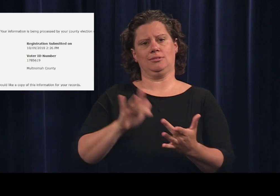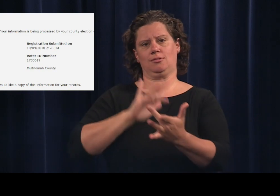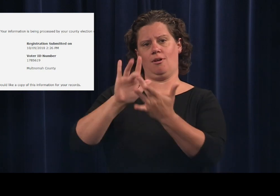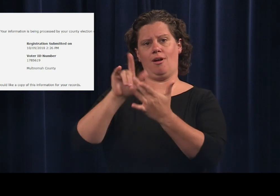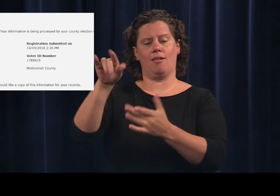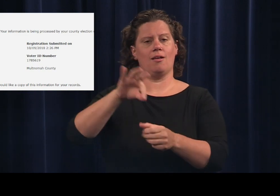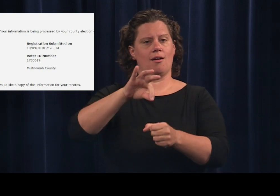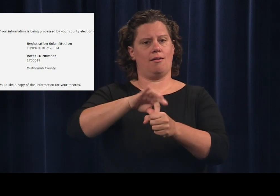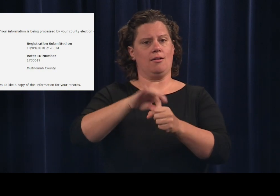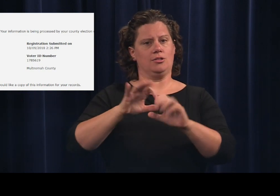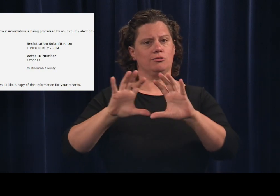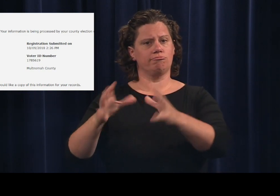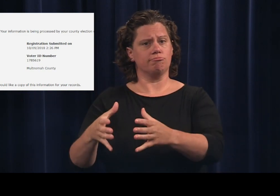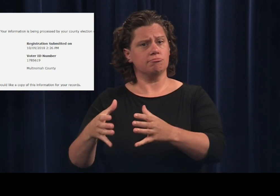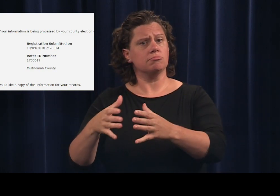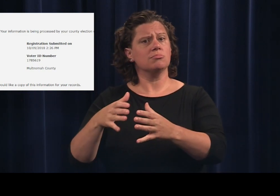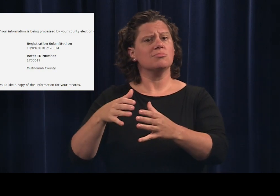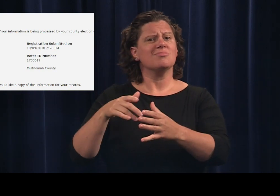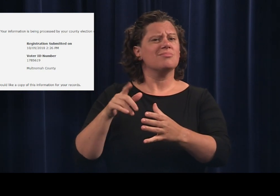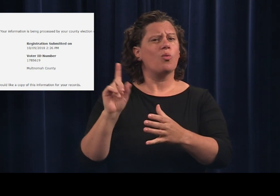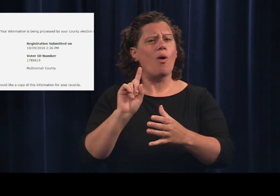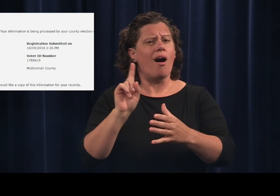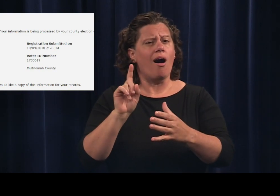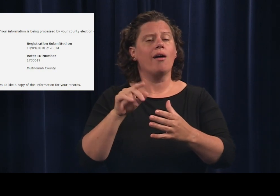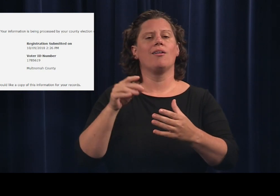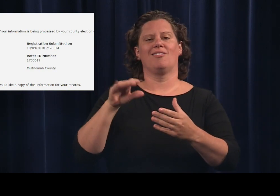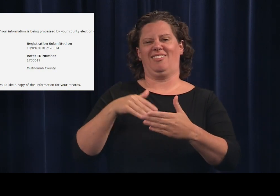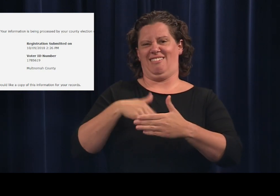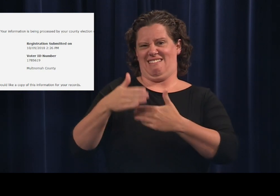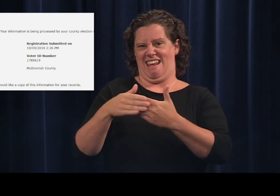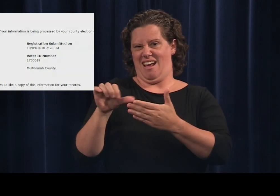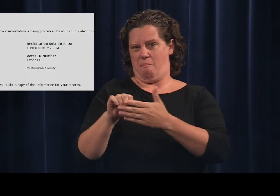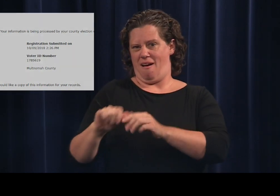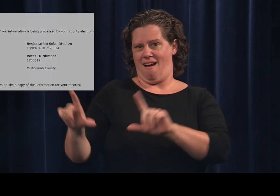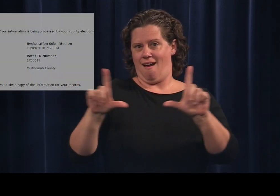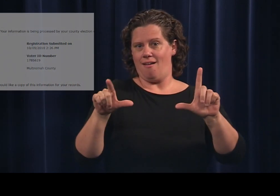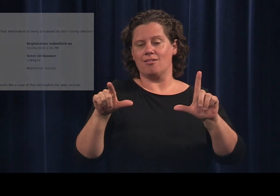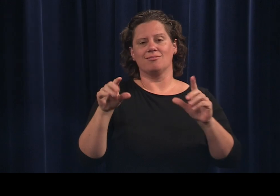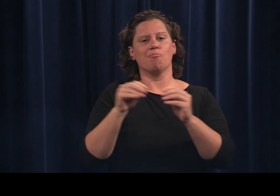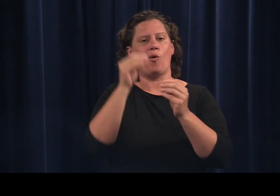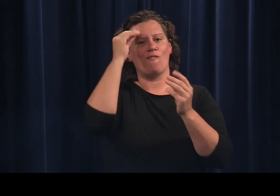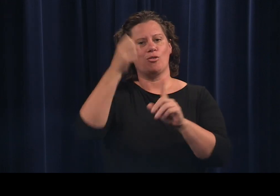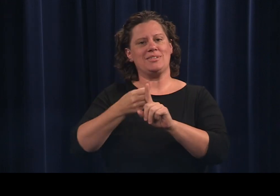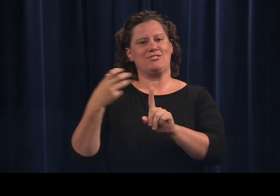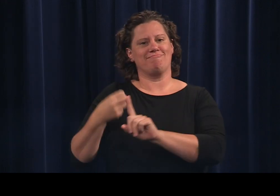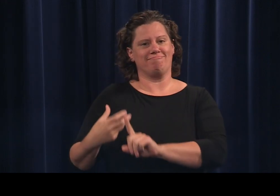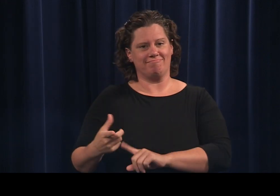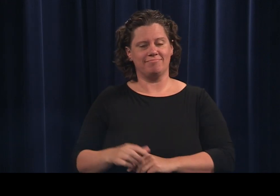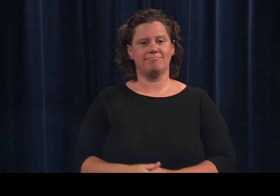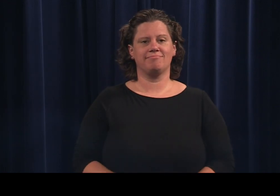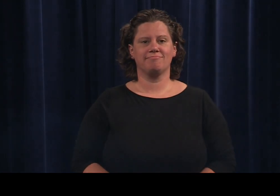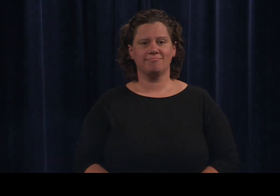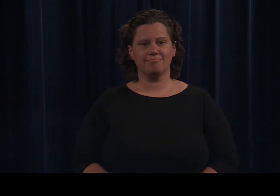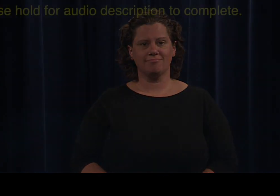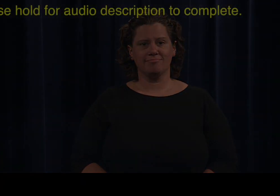information contact the elections division using the contact information displayed on screen.